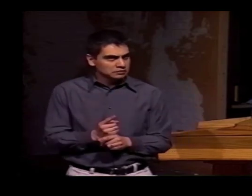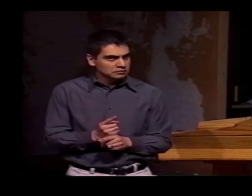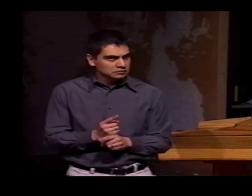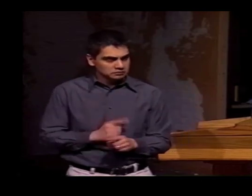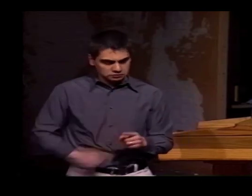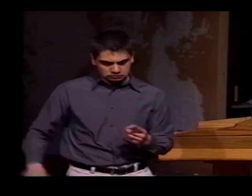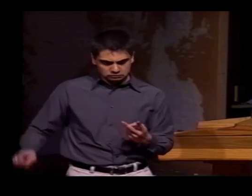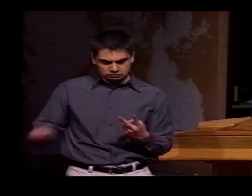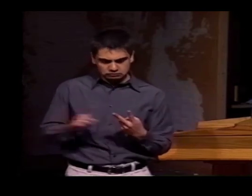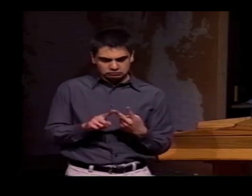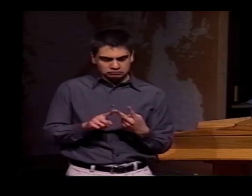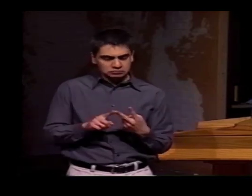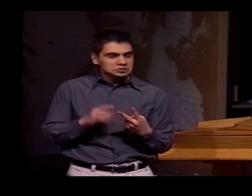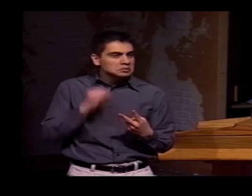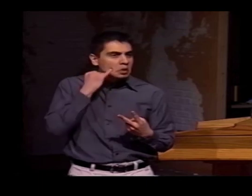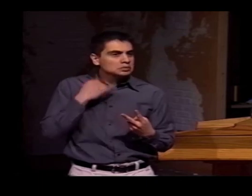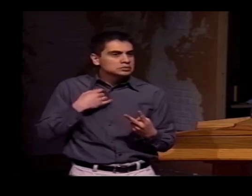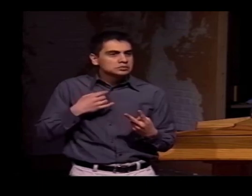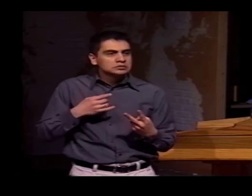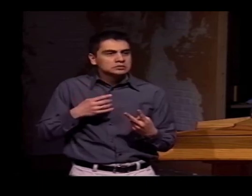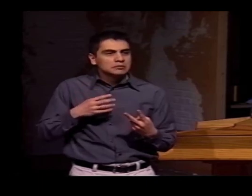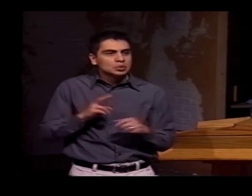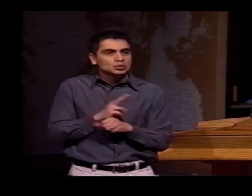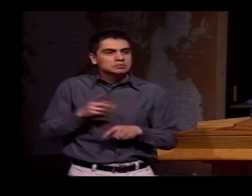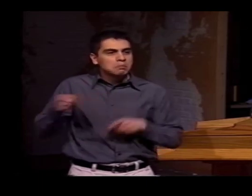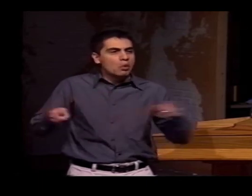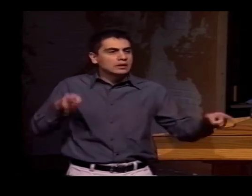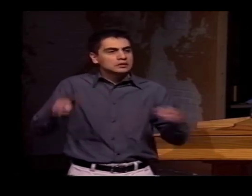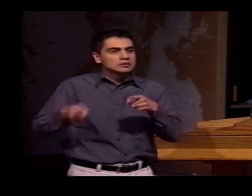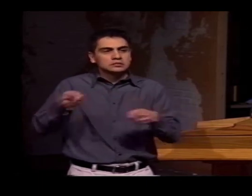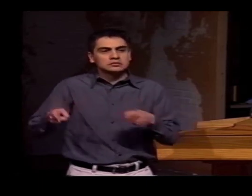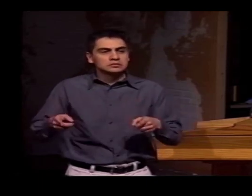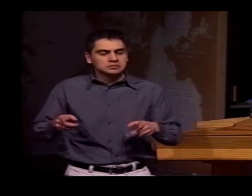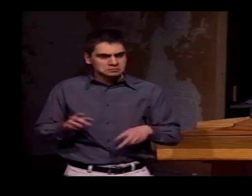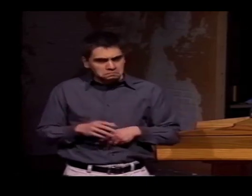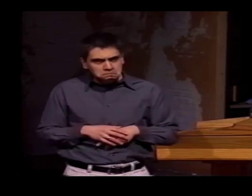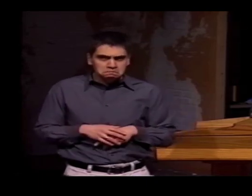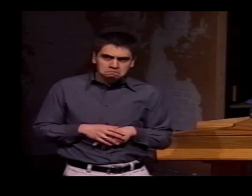AND AMERICAN SIGN LANGUAGE, WE SAW THAT THEY BOTH EXISTED.